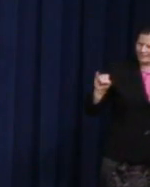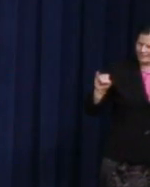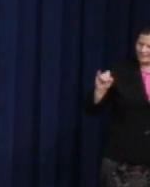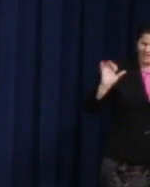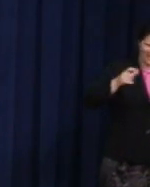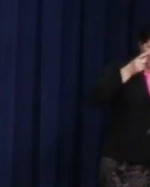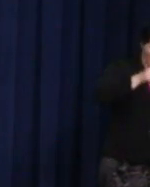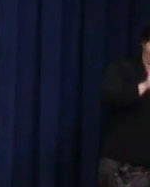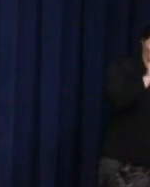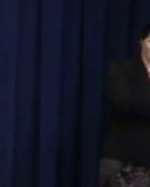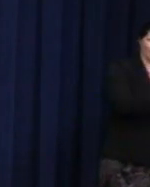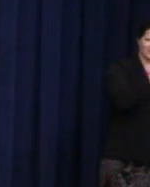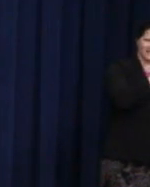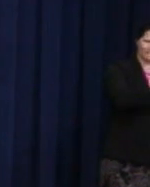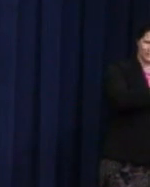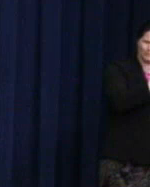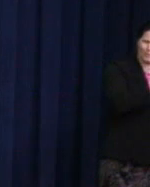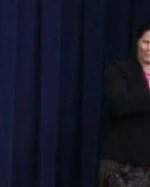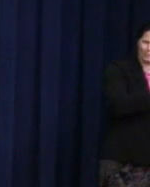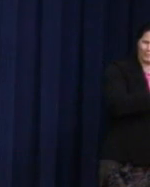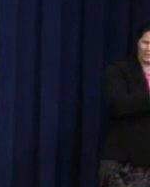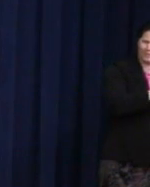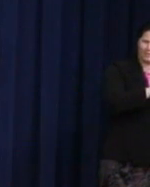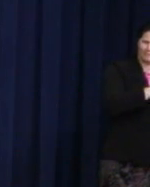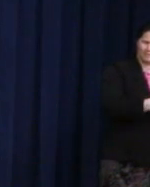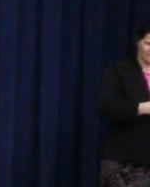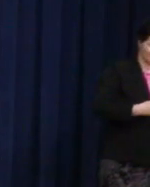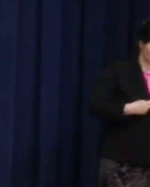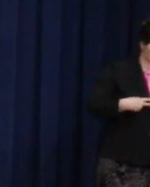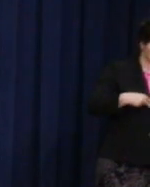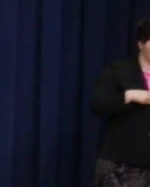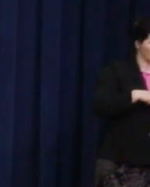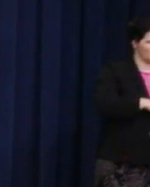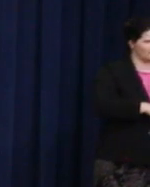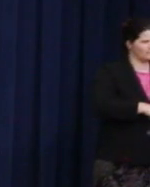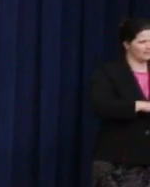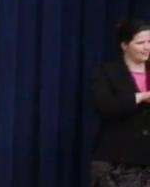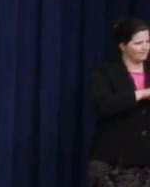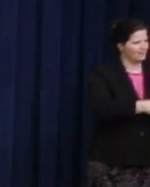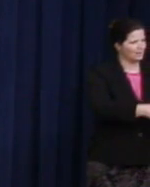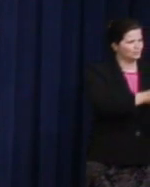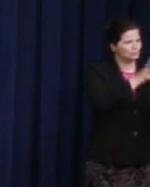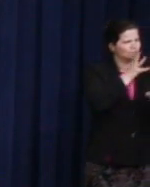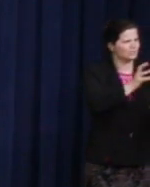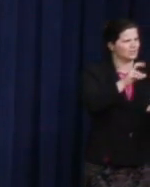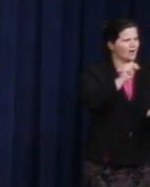he began to stand up and speak out for justice and demand